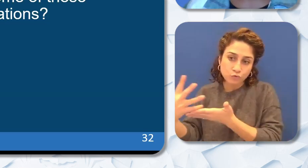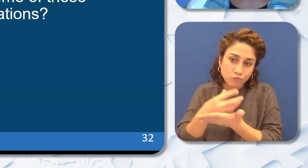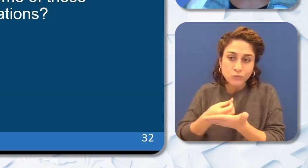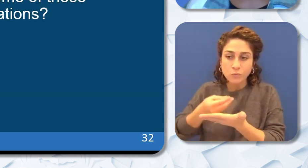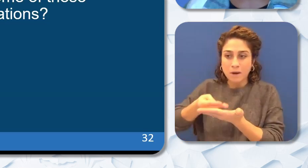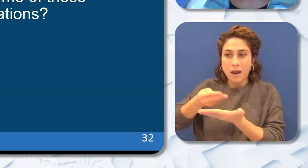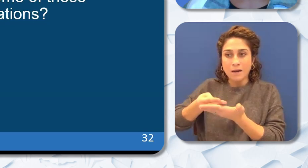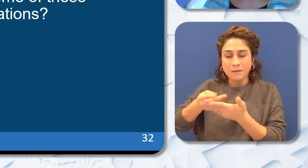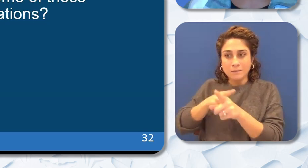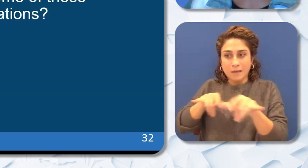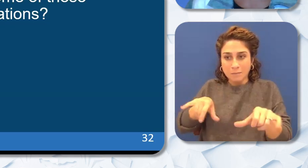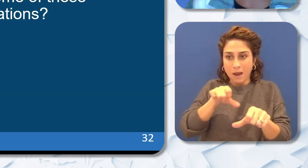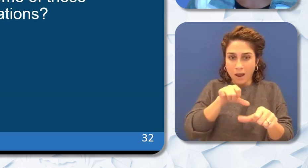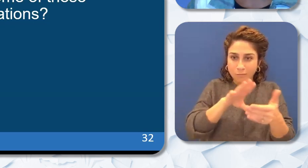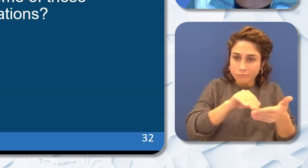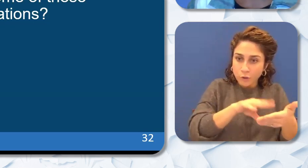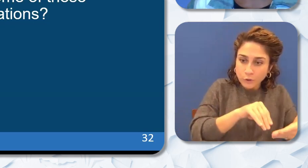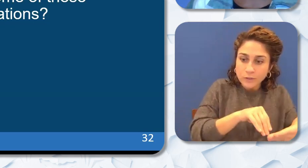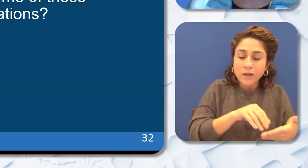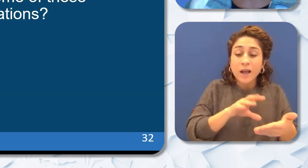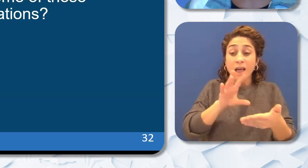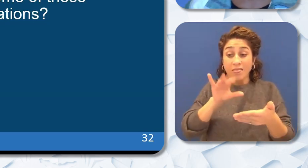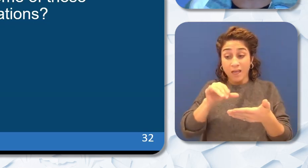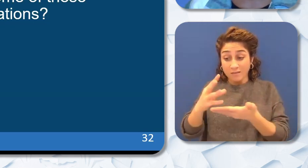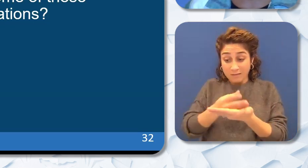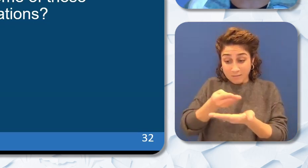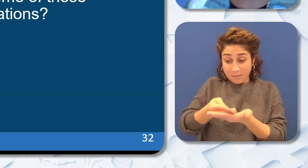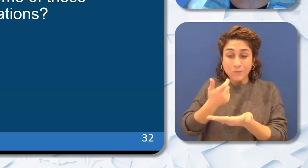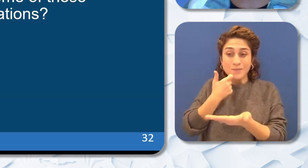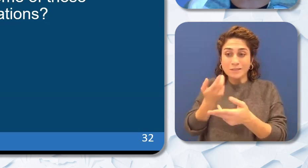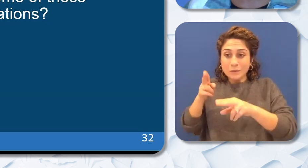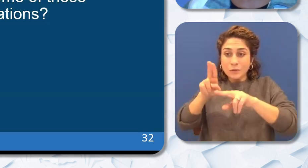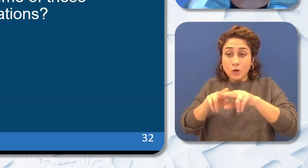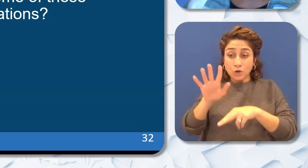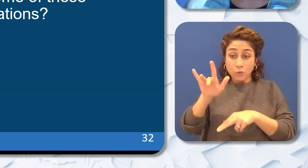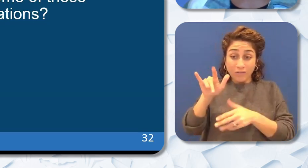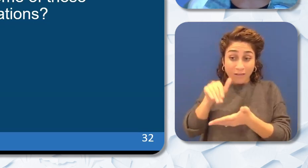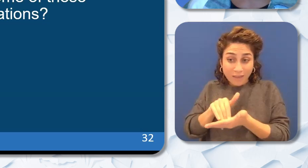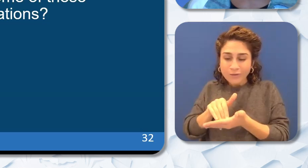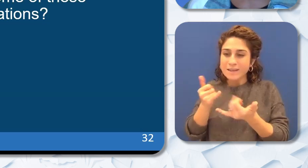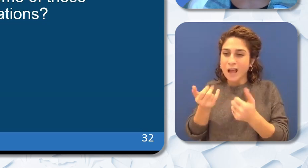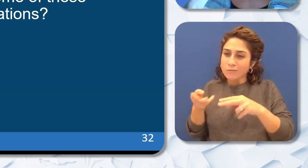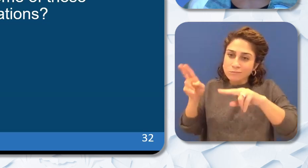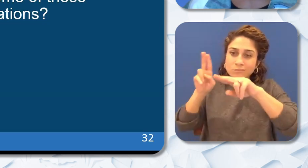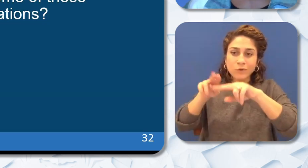funds increased recently from $25,000 to $40,000 per candidate for school districts to support